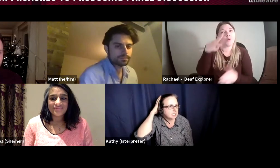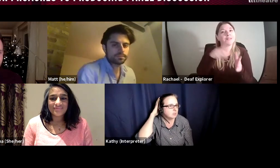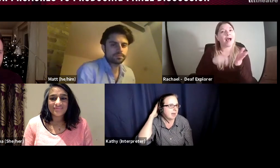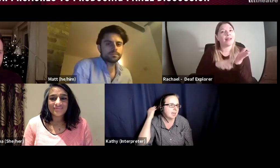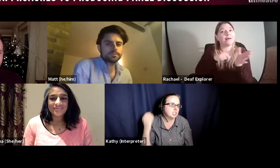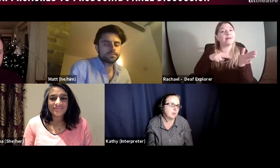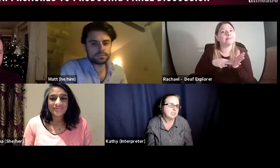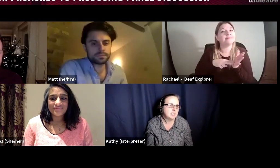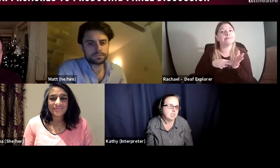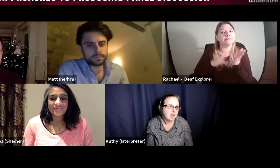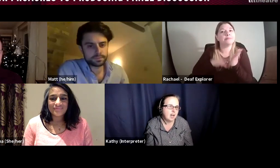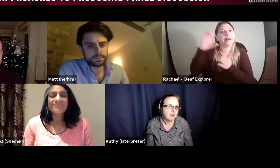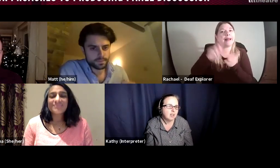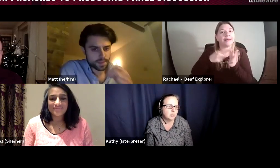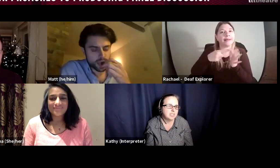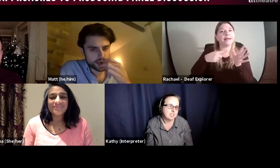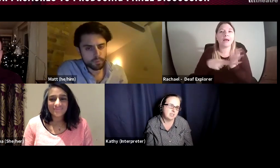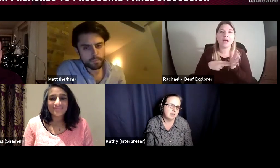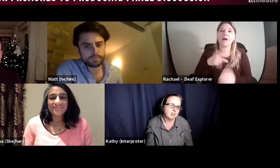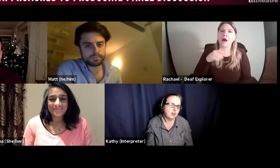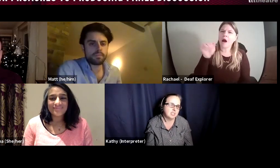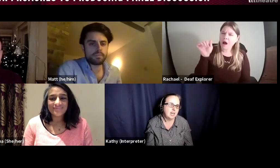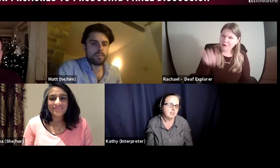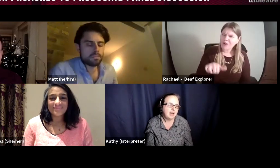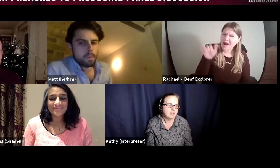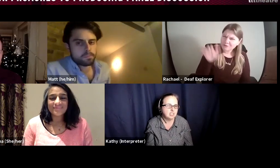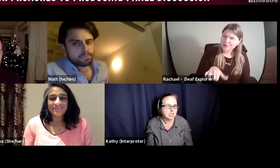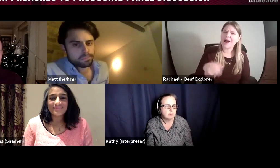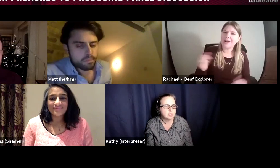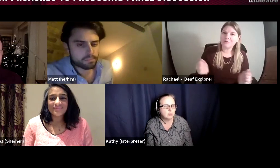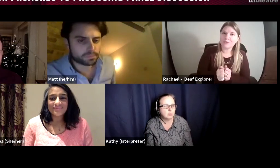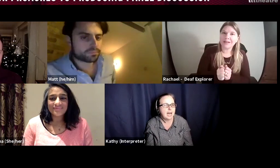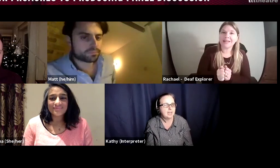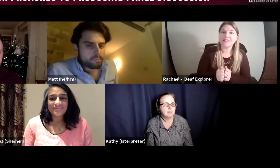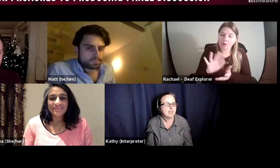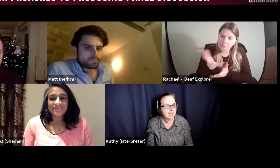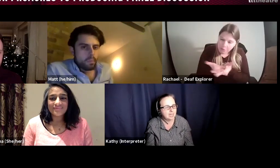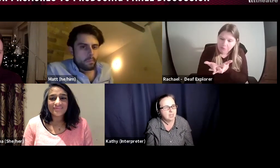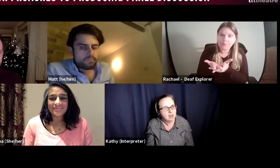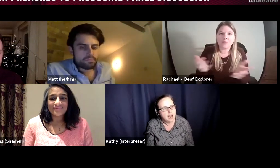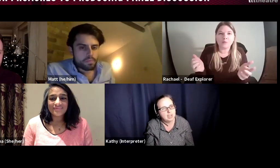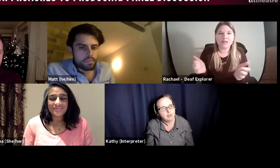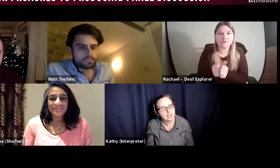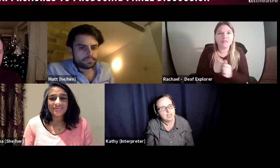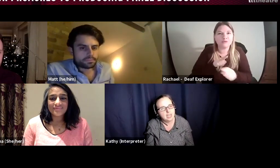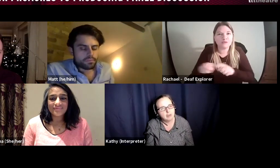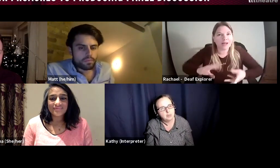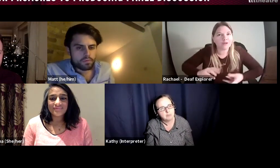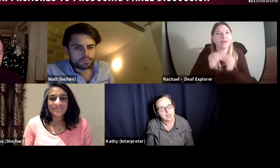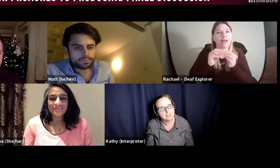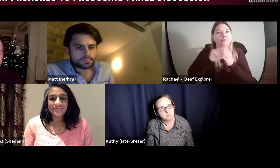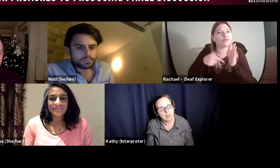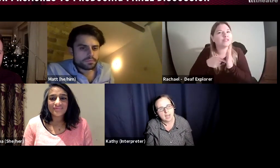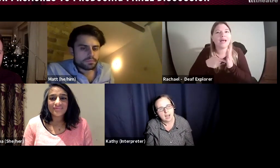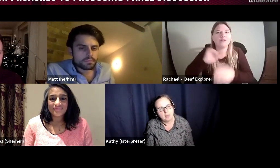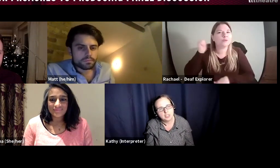was back in 2013, and that gentleman was called Alan McClane and he agreed with me, and the 2 of